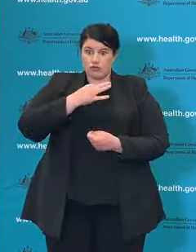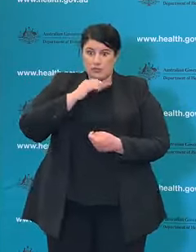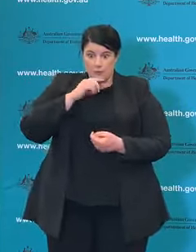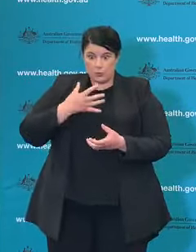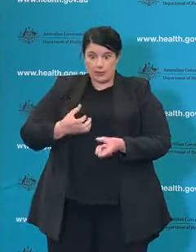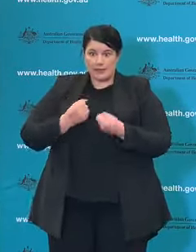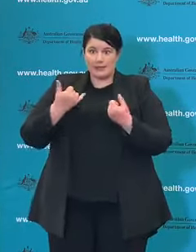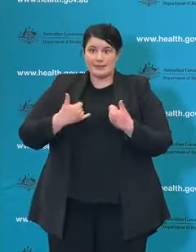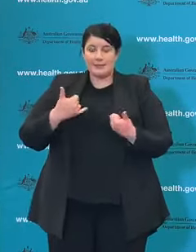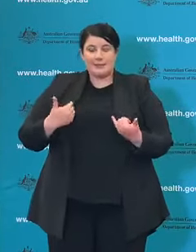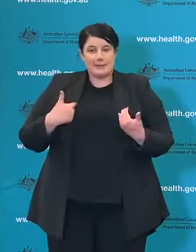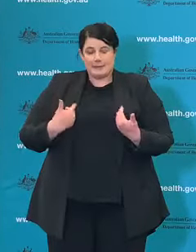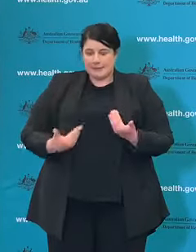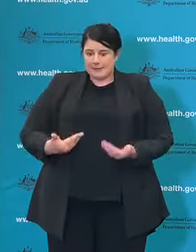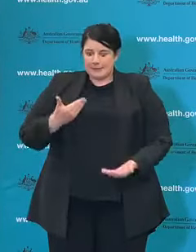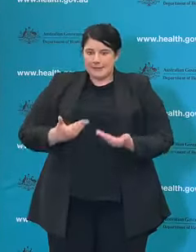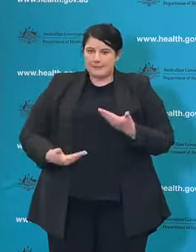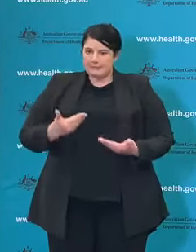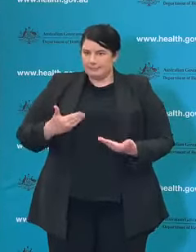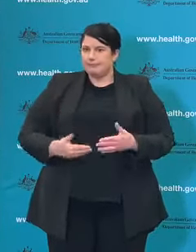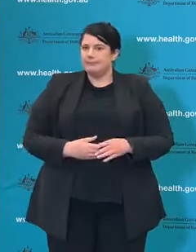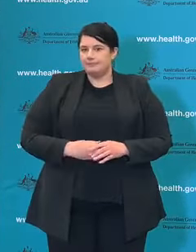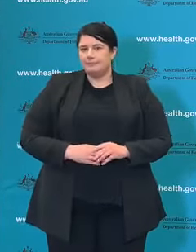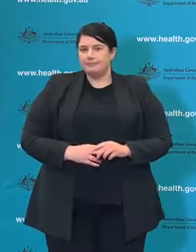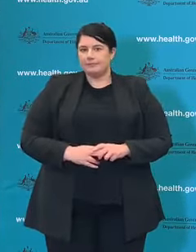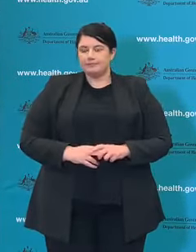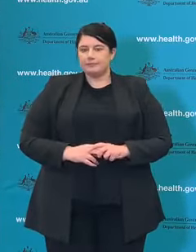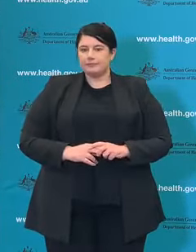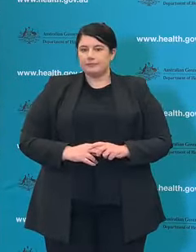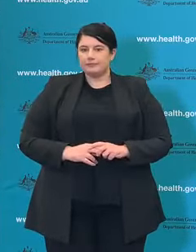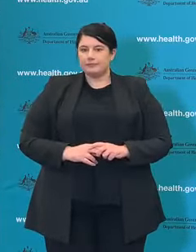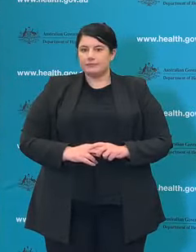I was going to find myself in. And that takes its toll